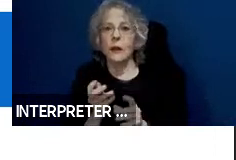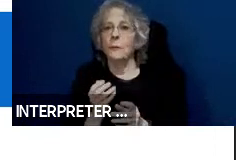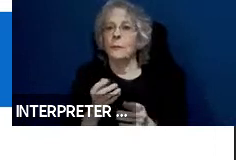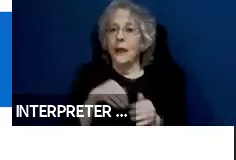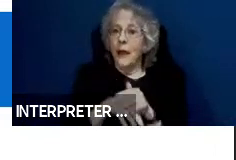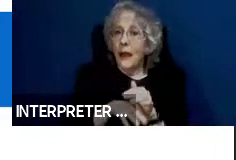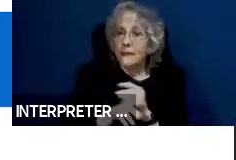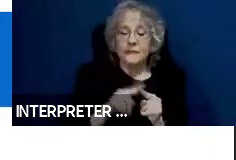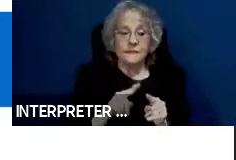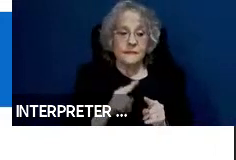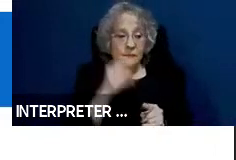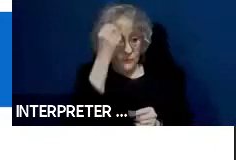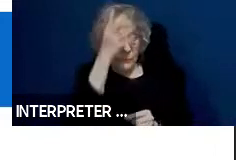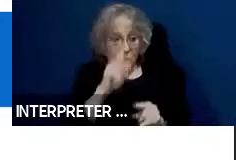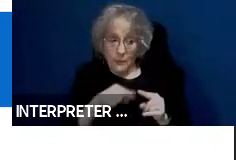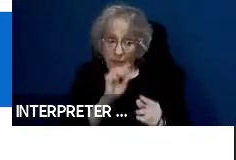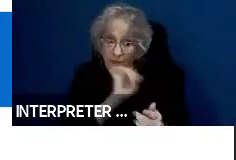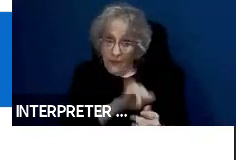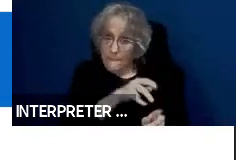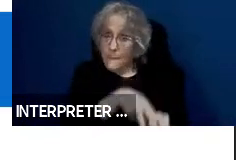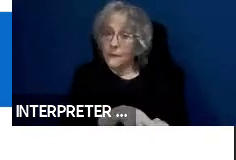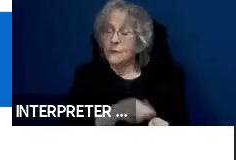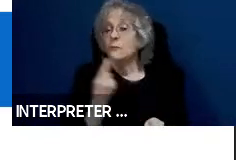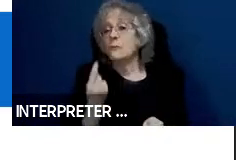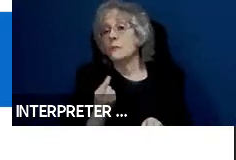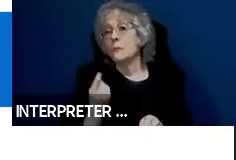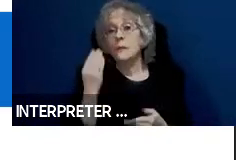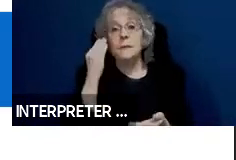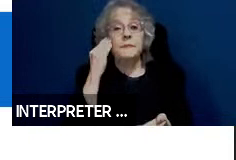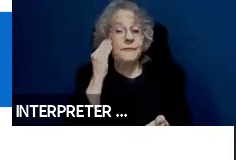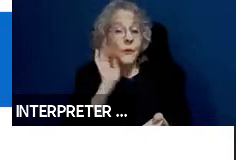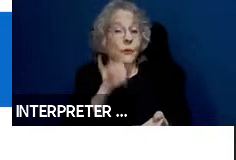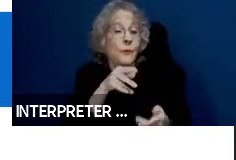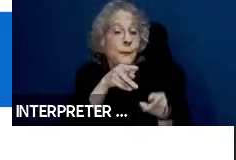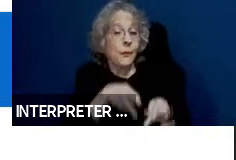or maybe maybe somebody who is familiar with the person would always be on call.